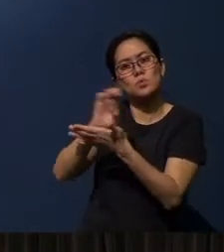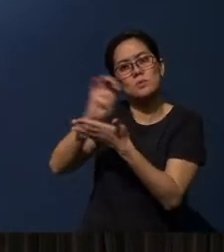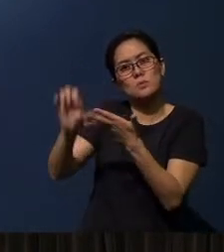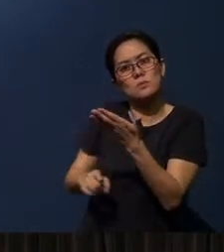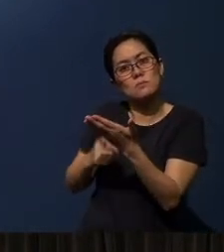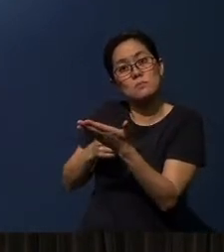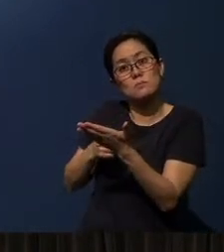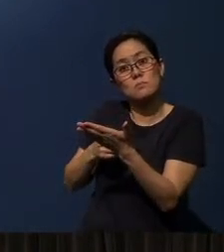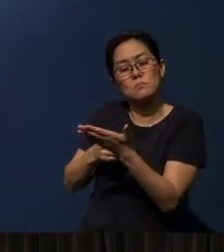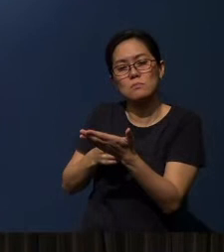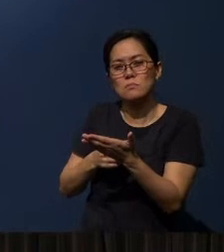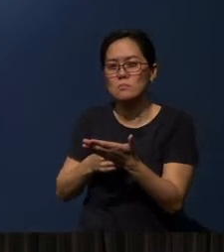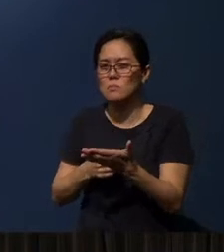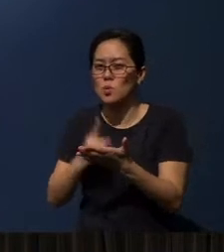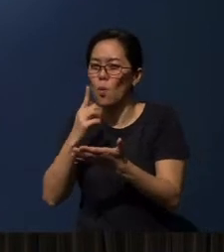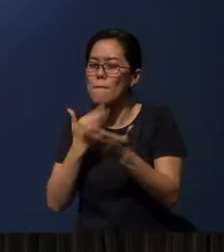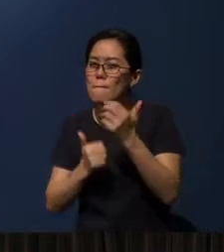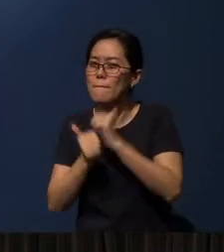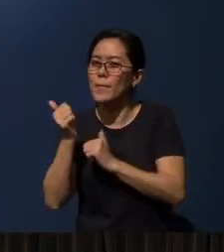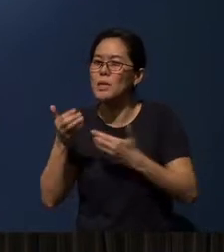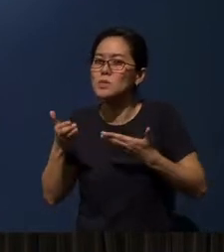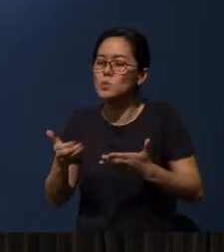And one of the best ways to have extended time